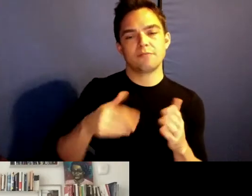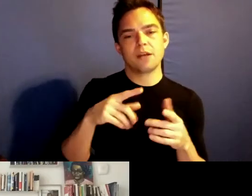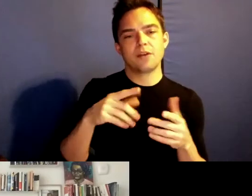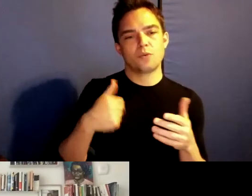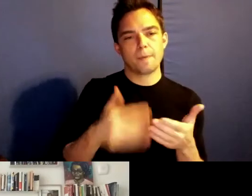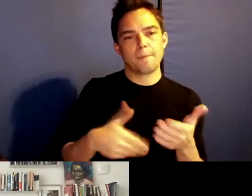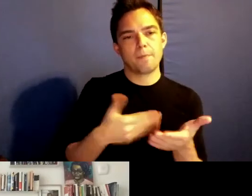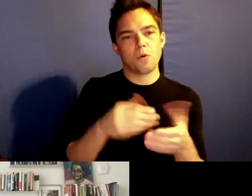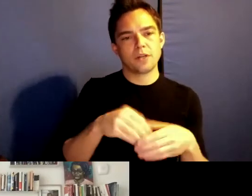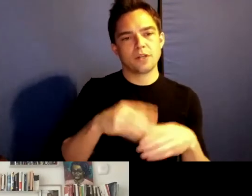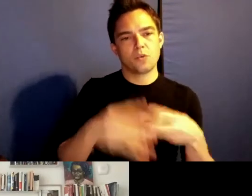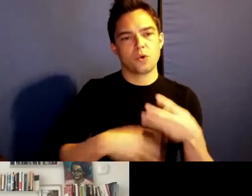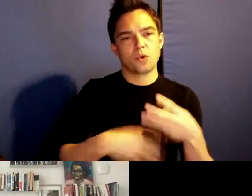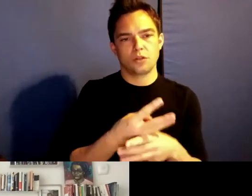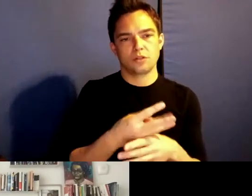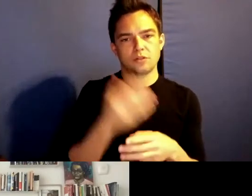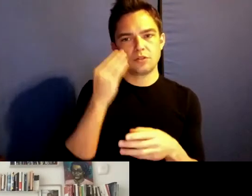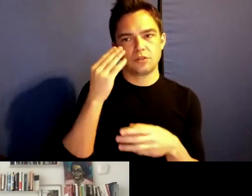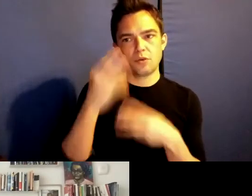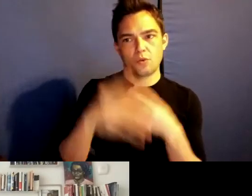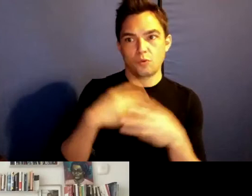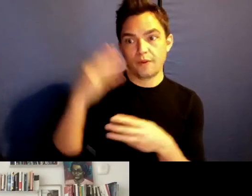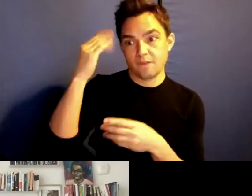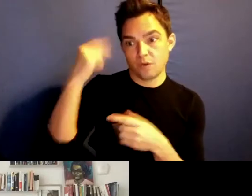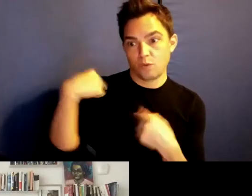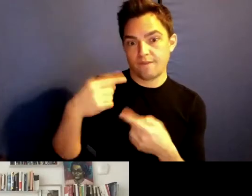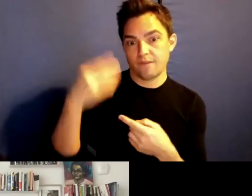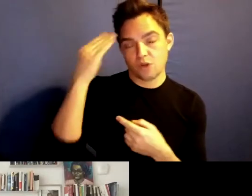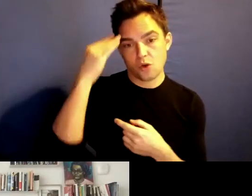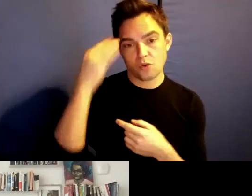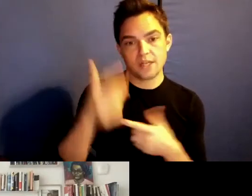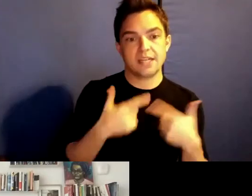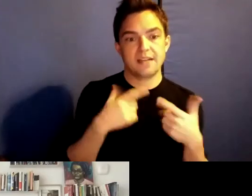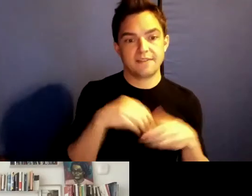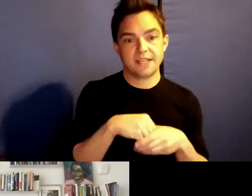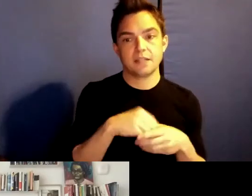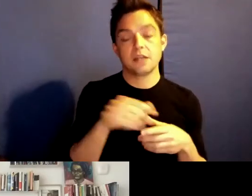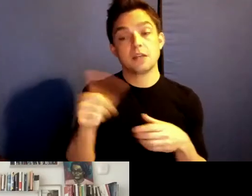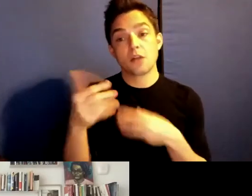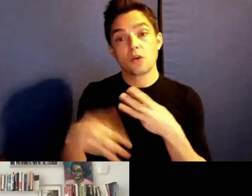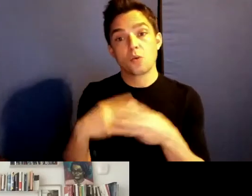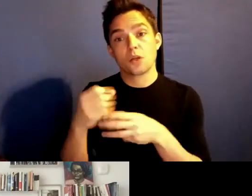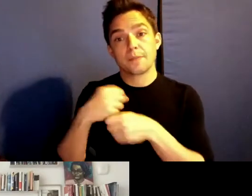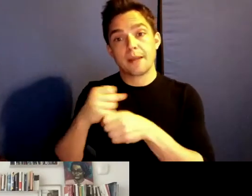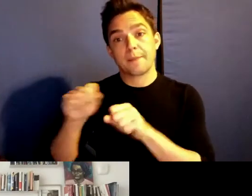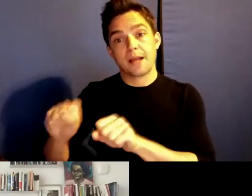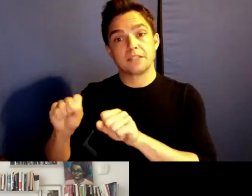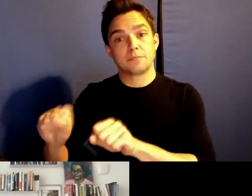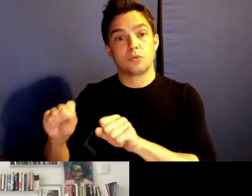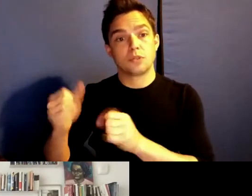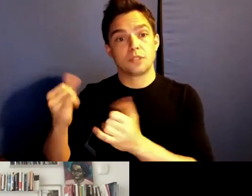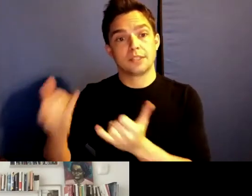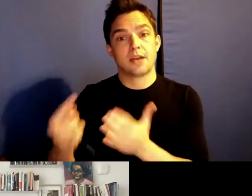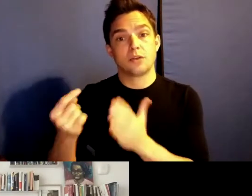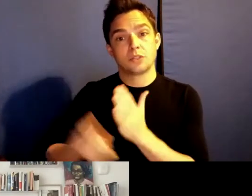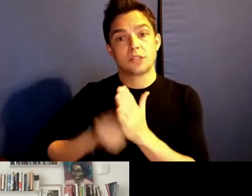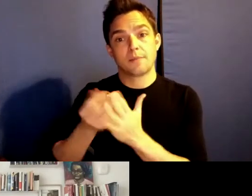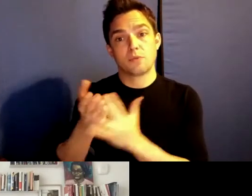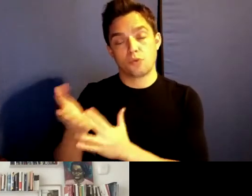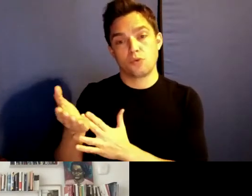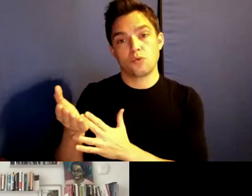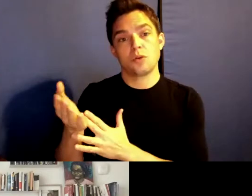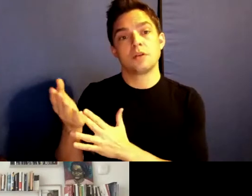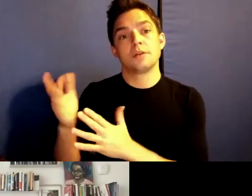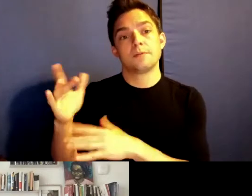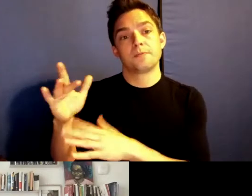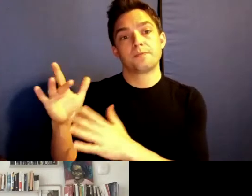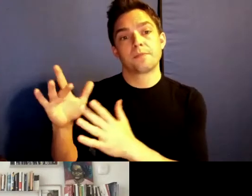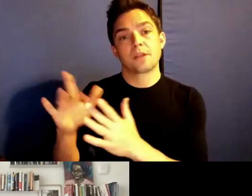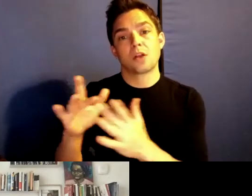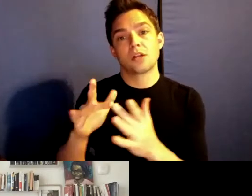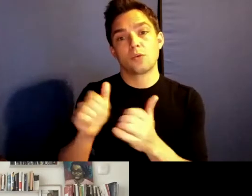And other worlds that are made possible through contact with other people with other cultures